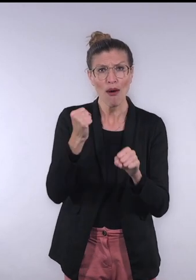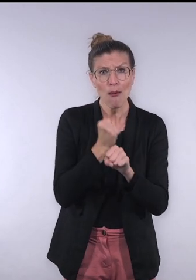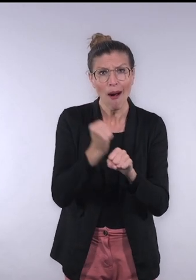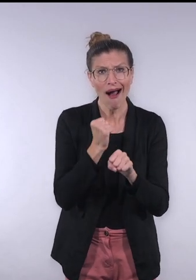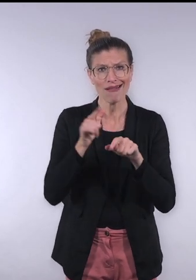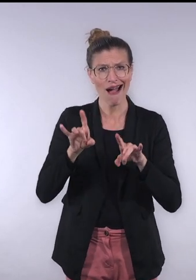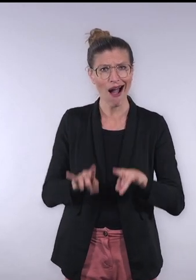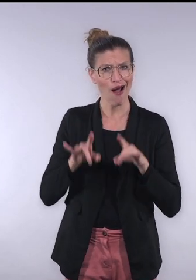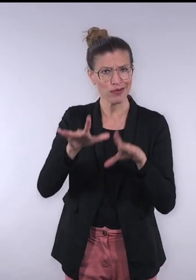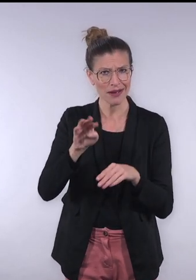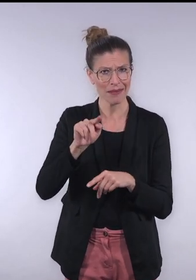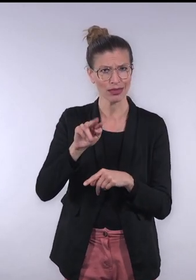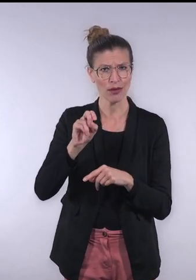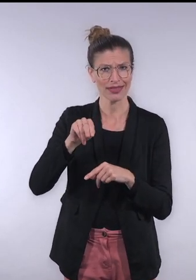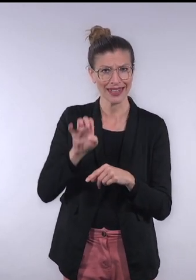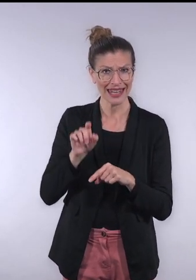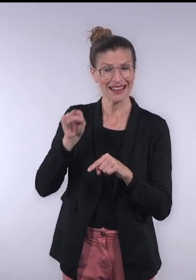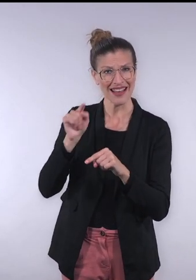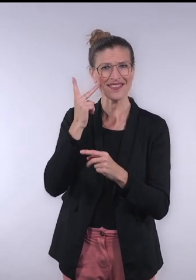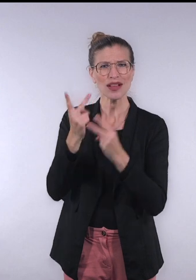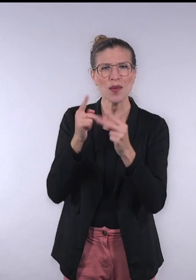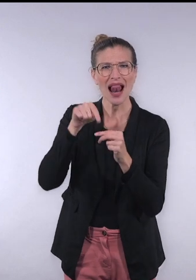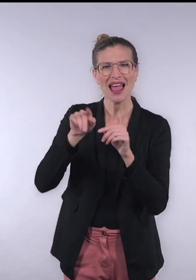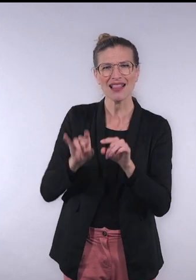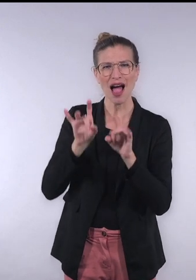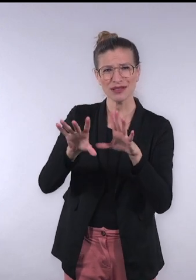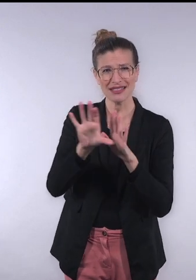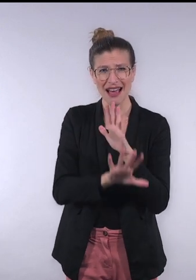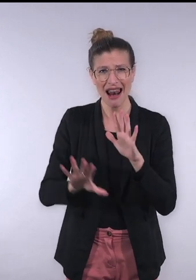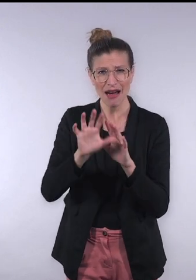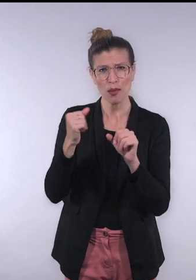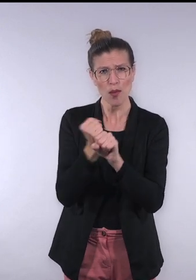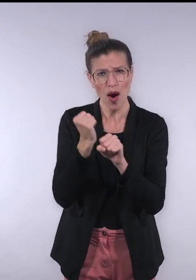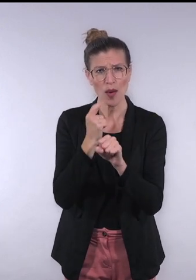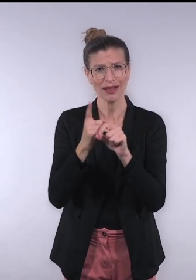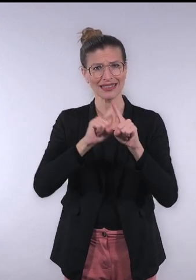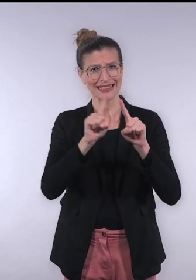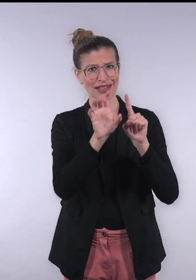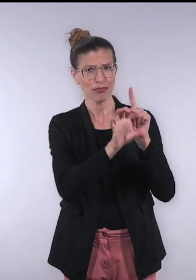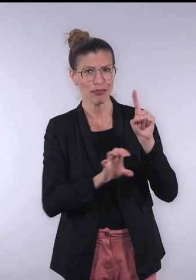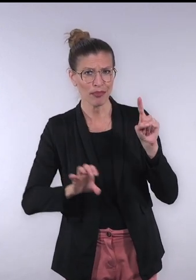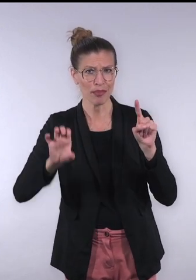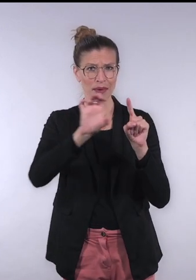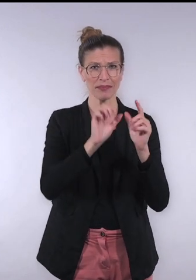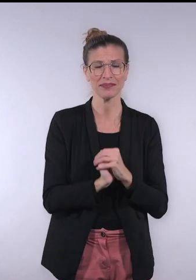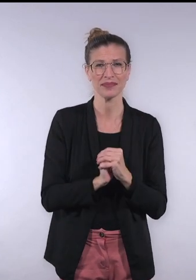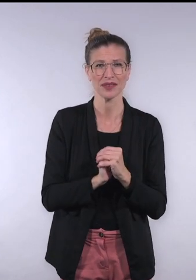So, we work based in Australia, at Mentone. Virtually we work in all states of Australia, we work with federal as well as state,